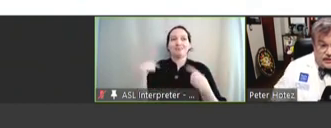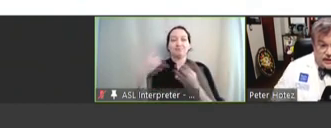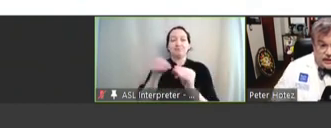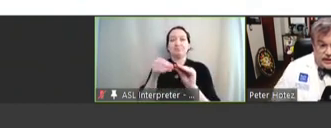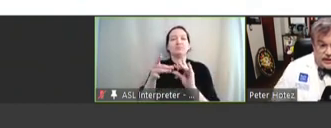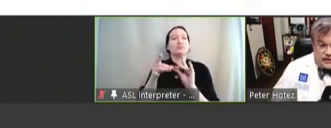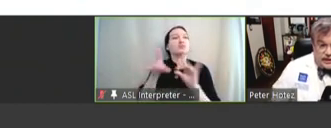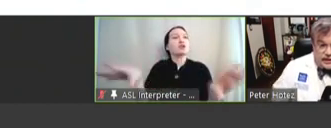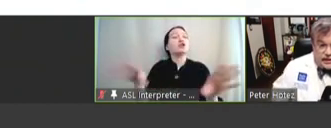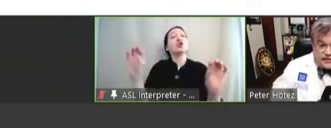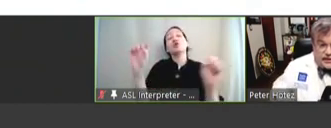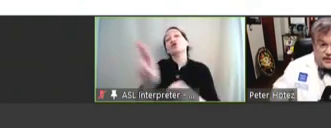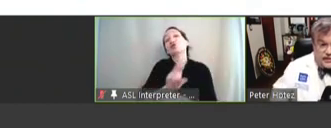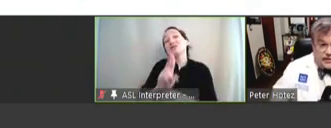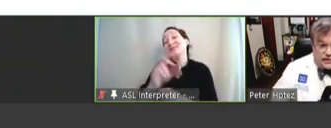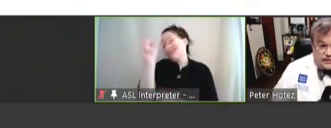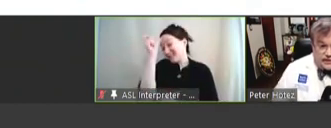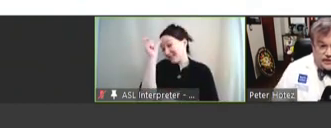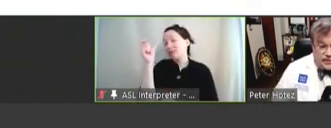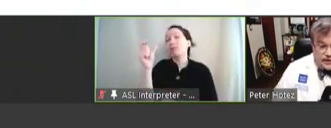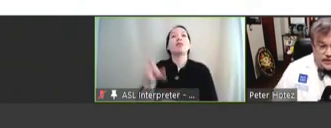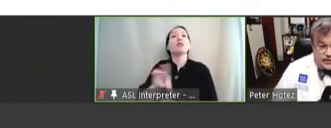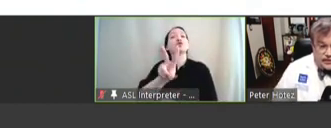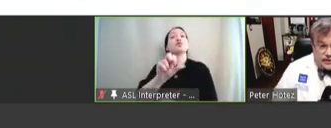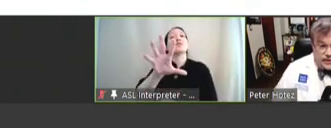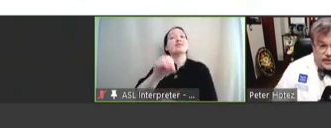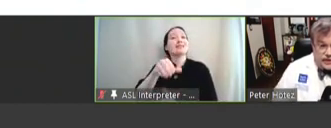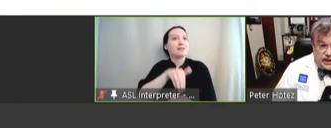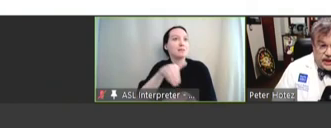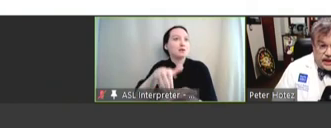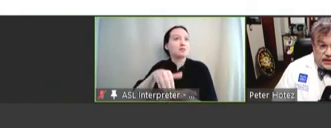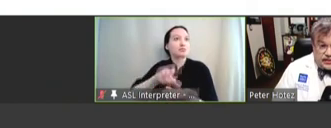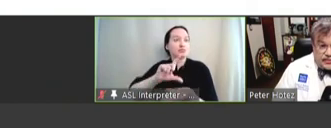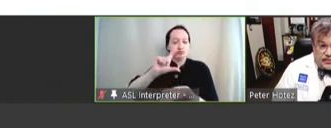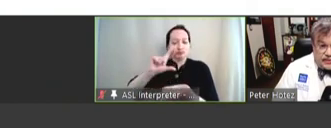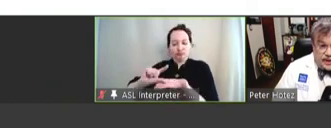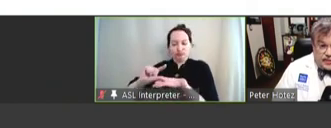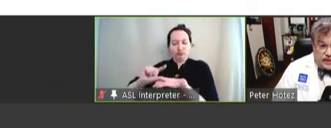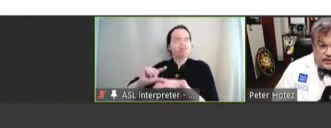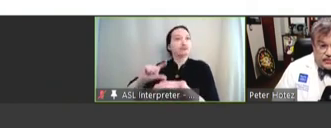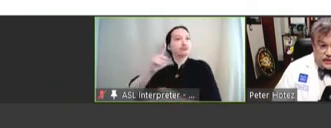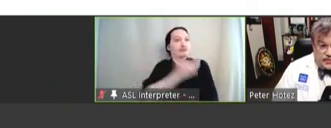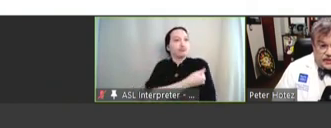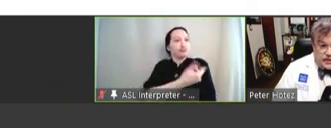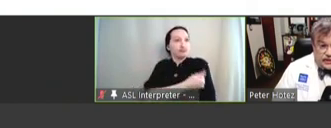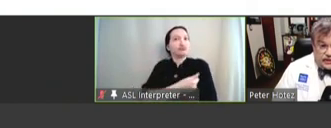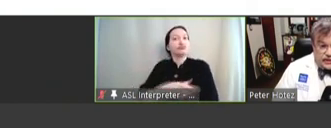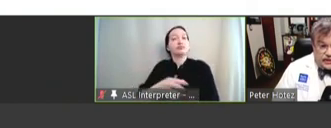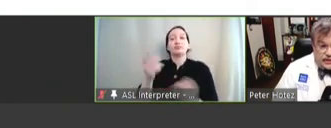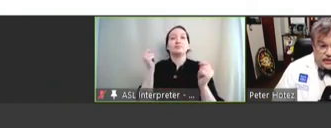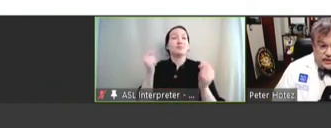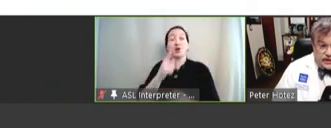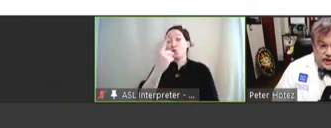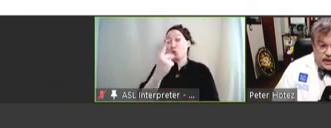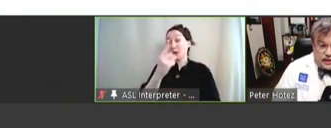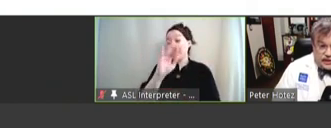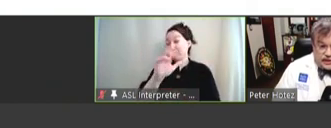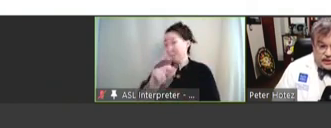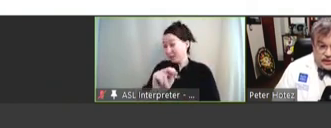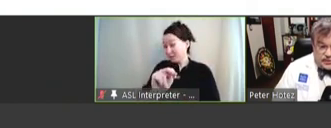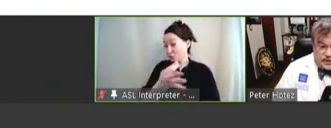use in India. They've got 250 million doses and they're moving rapidly toward a billion doses. The